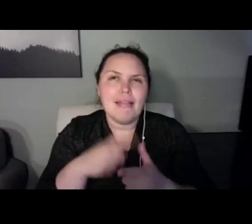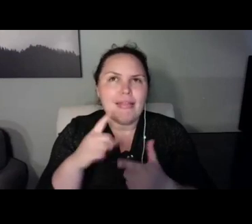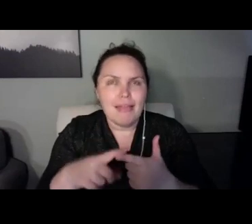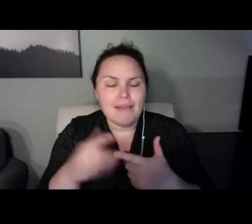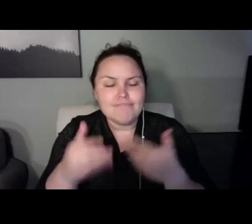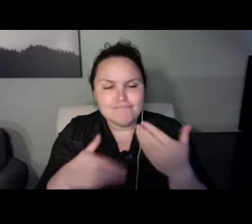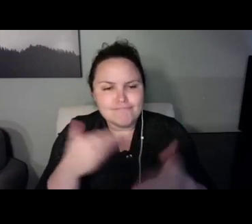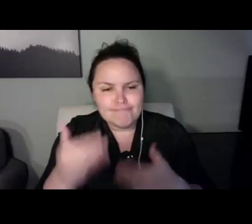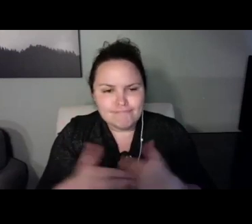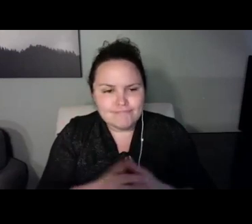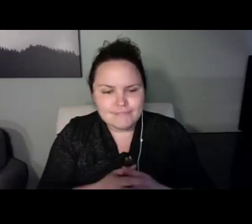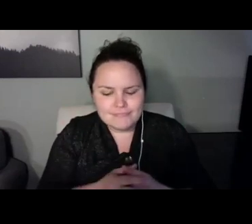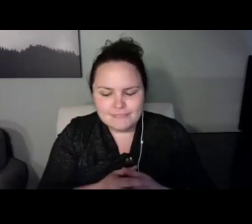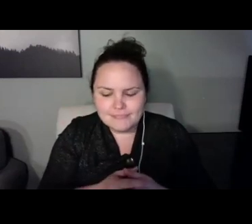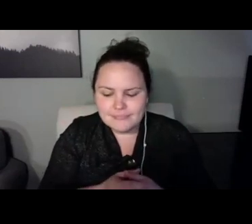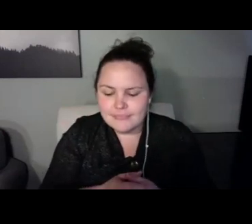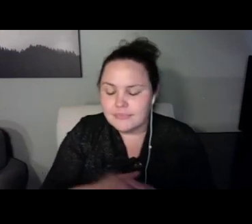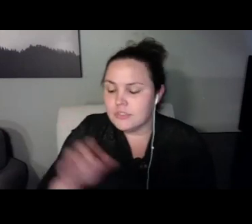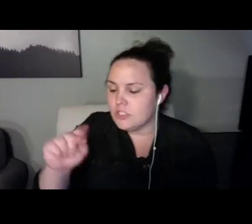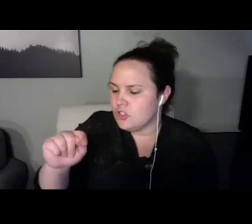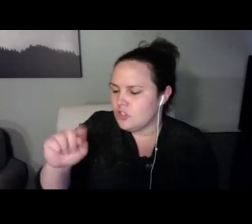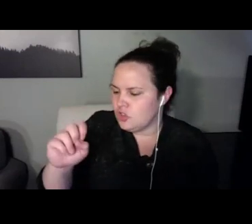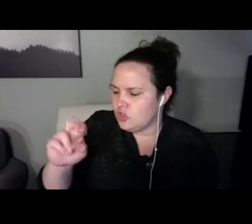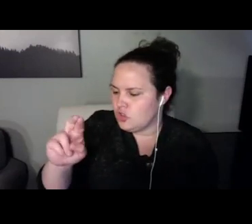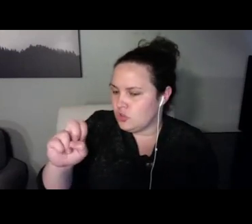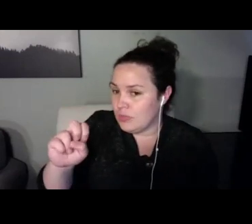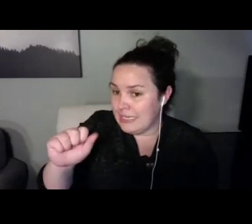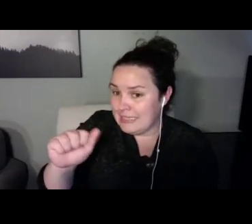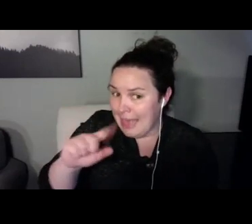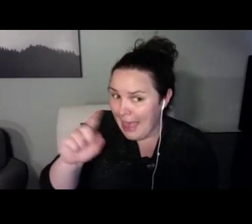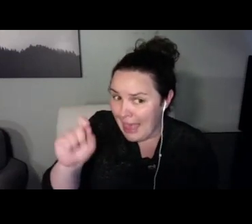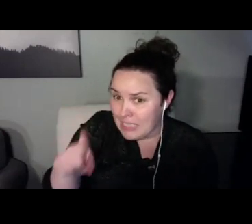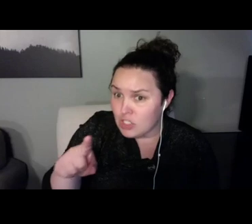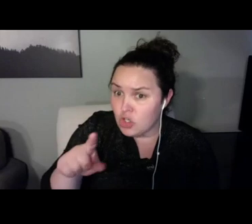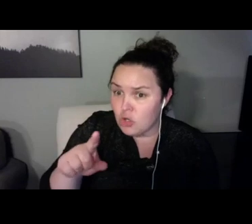deafblind. So she watched people walk at Helen Keller